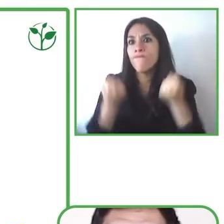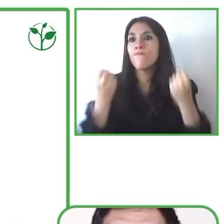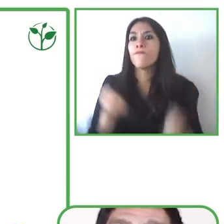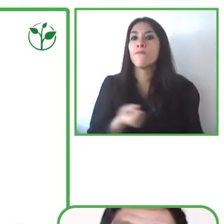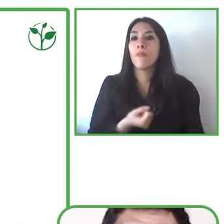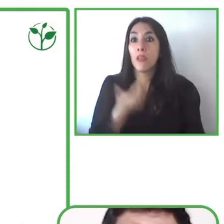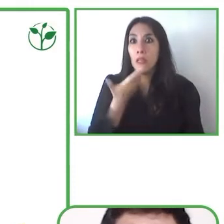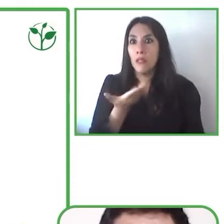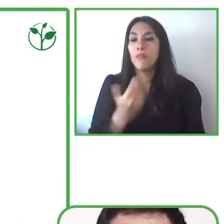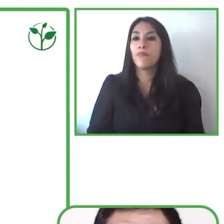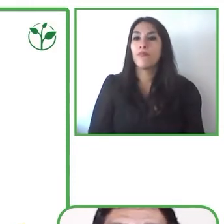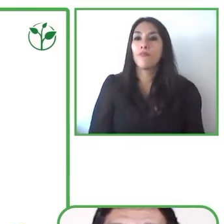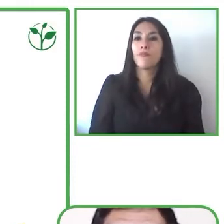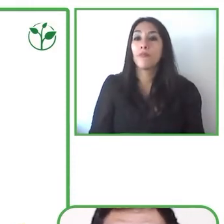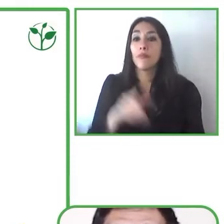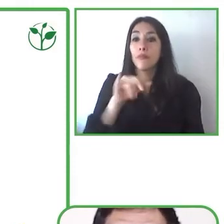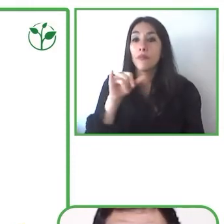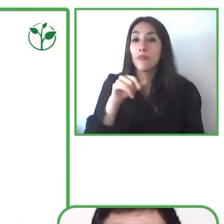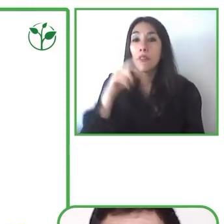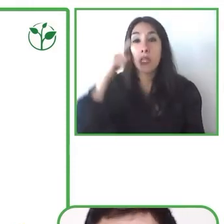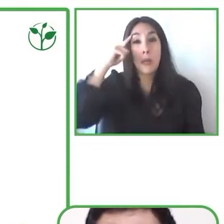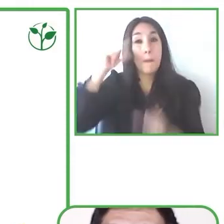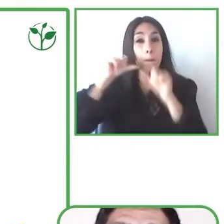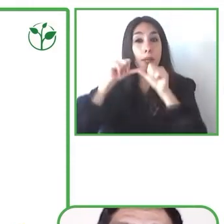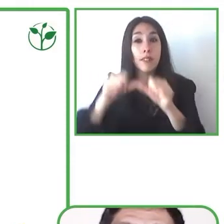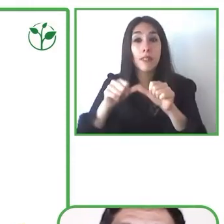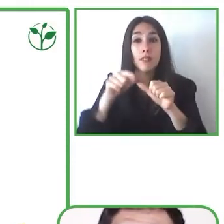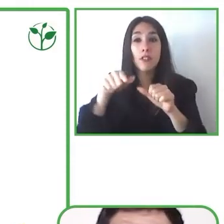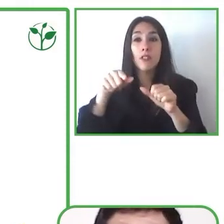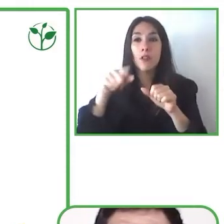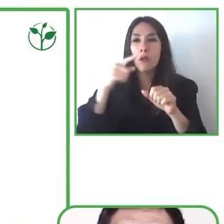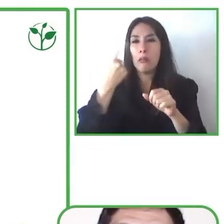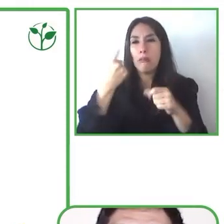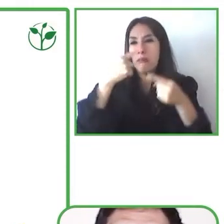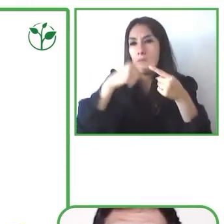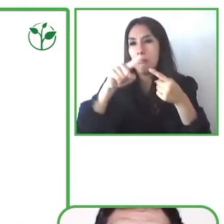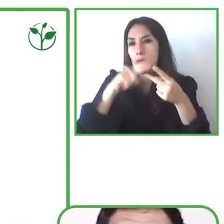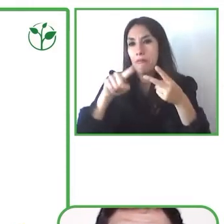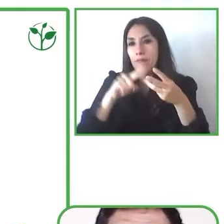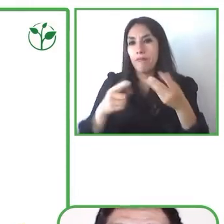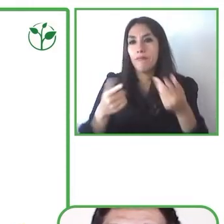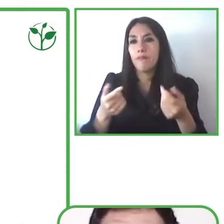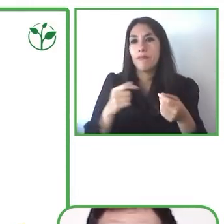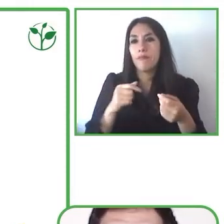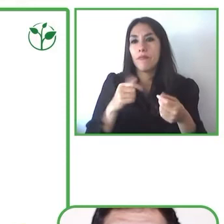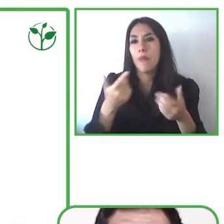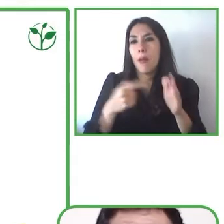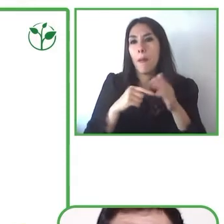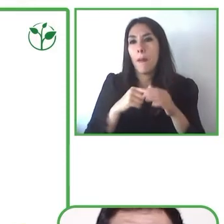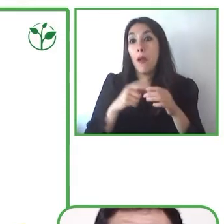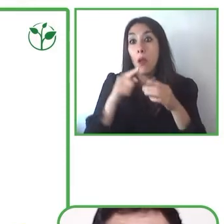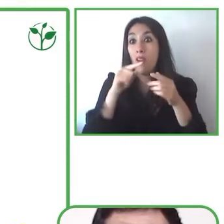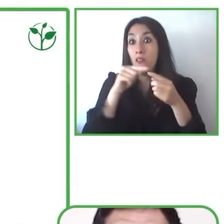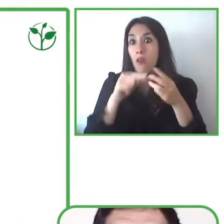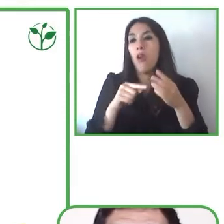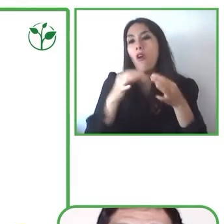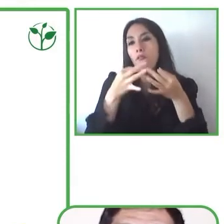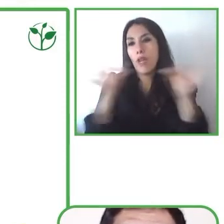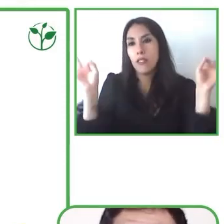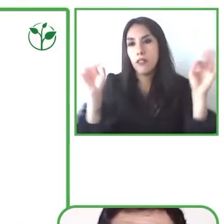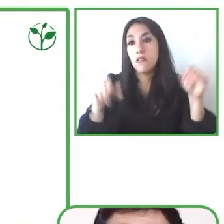we want to remind you that these apps are free they are for Android and iOS